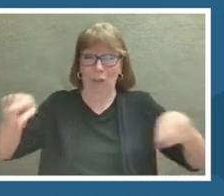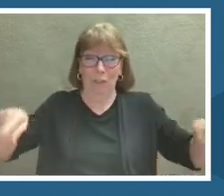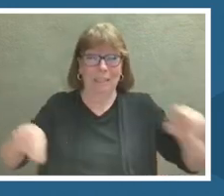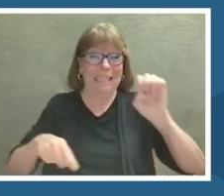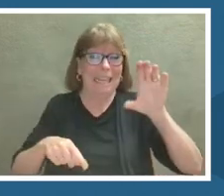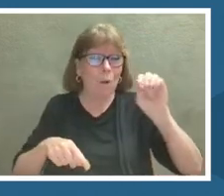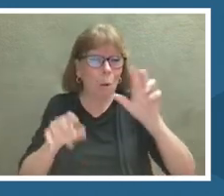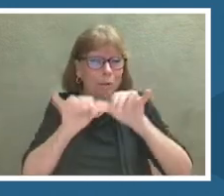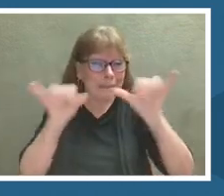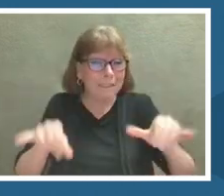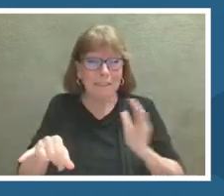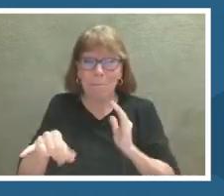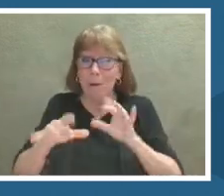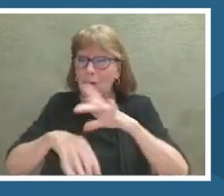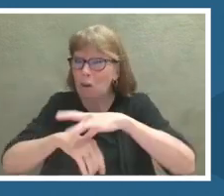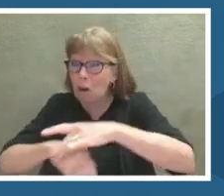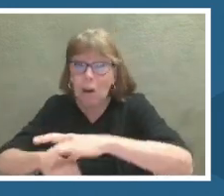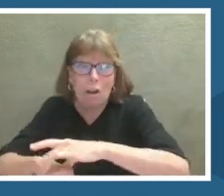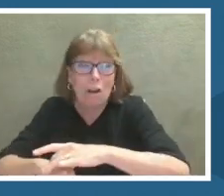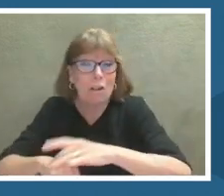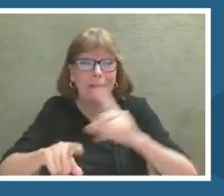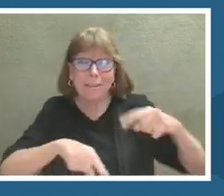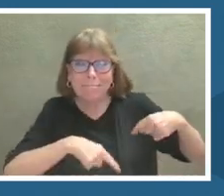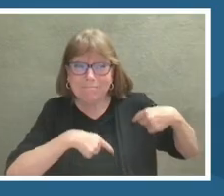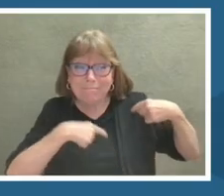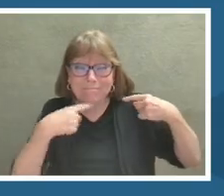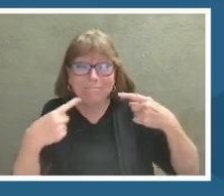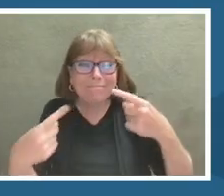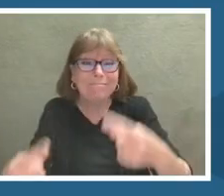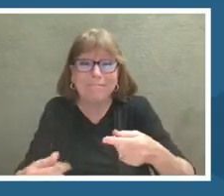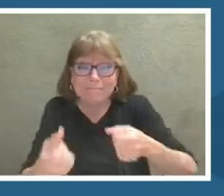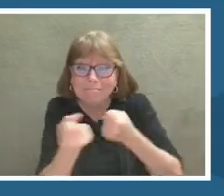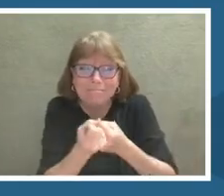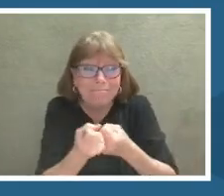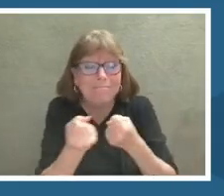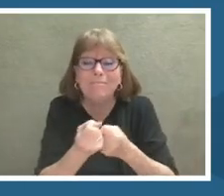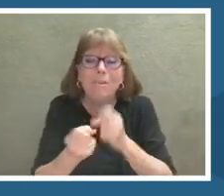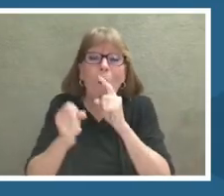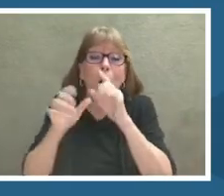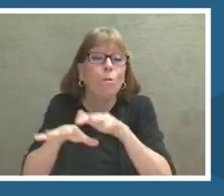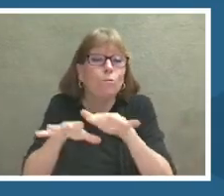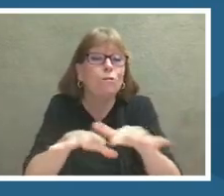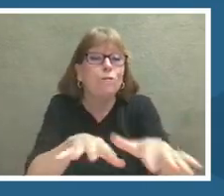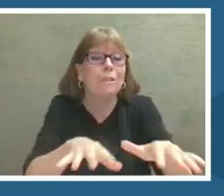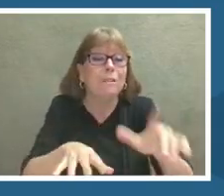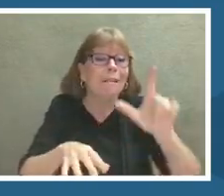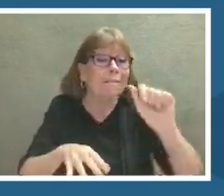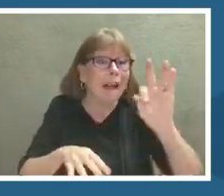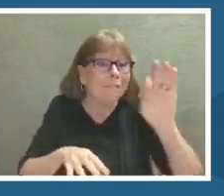What mysteries are hidden within, waiting to be discovered?